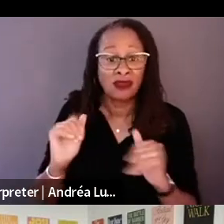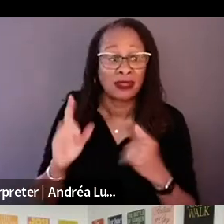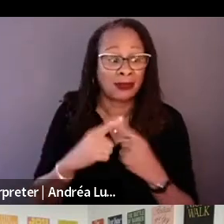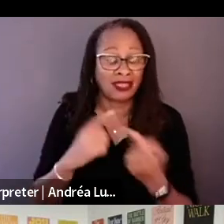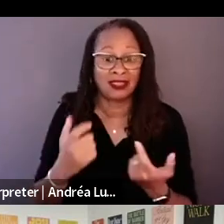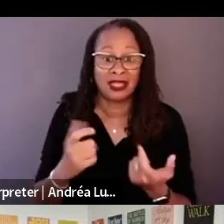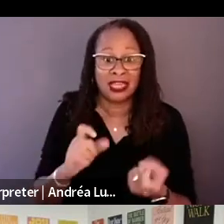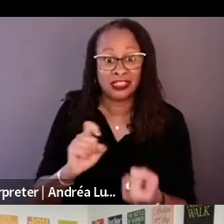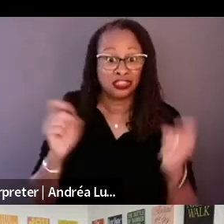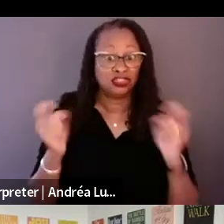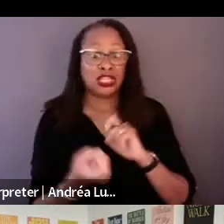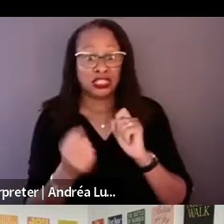company and film.